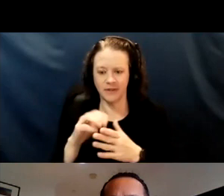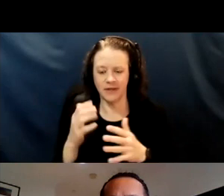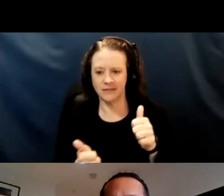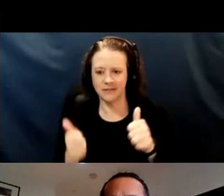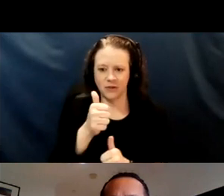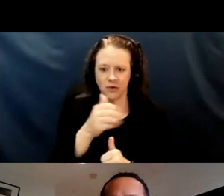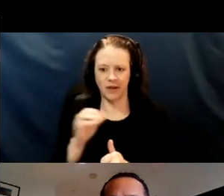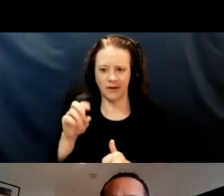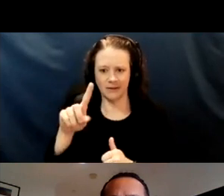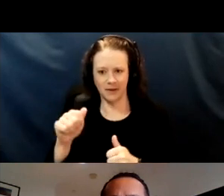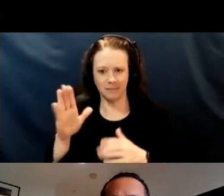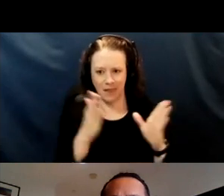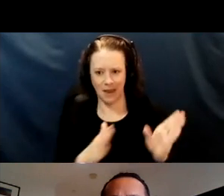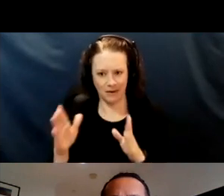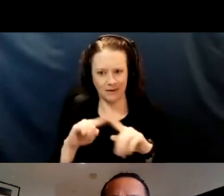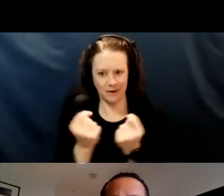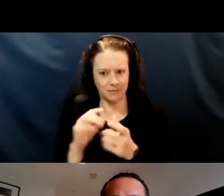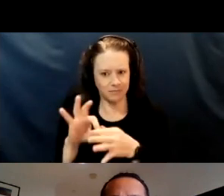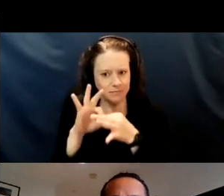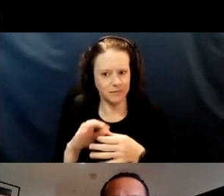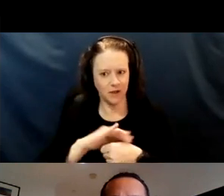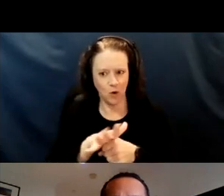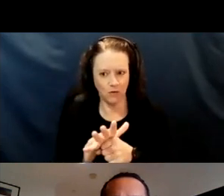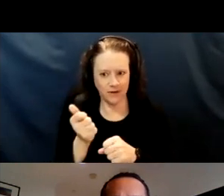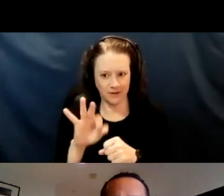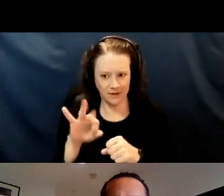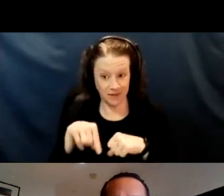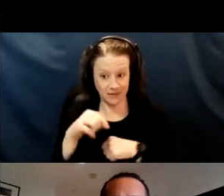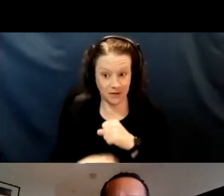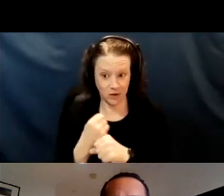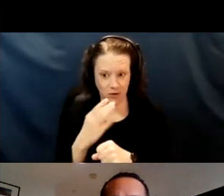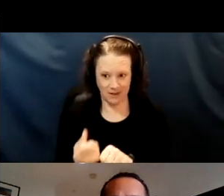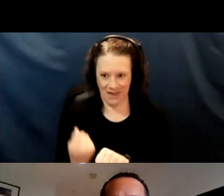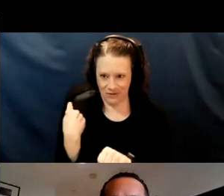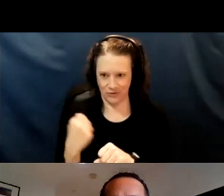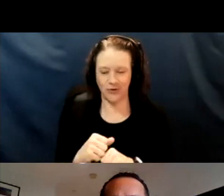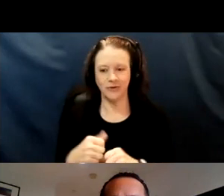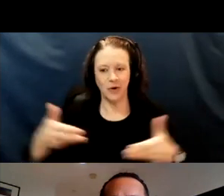on COVID this year and last year. So, anyway, welcome to both of you.